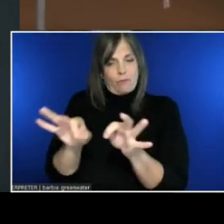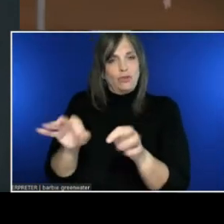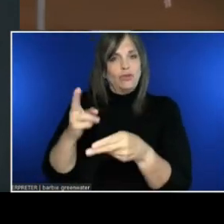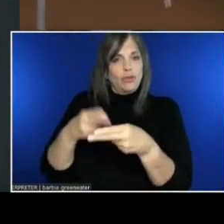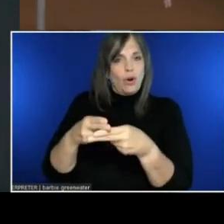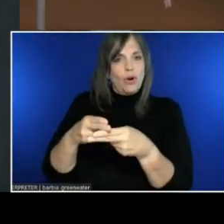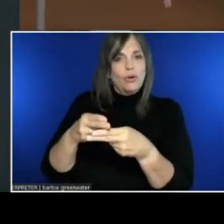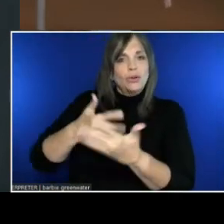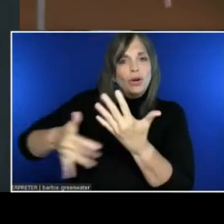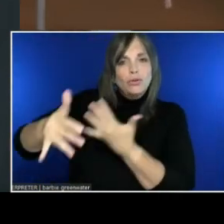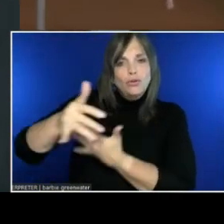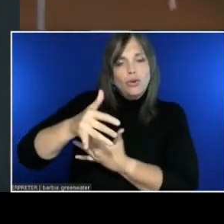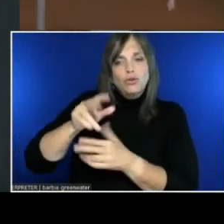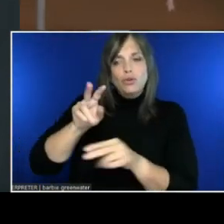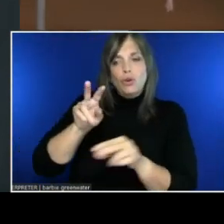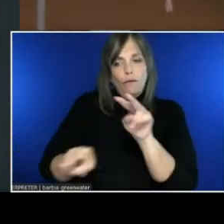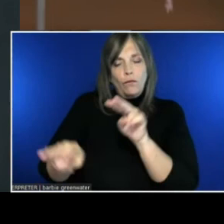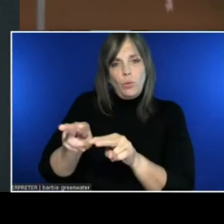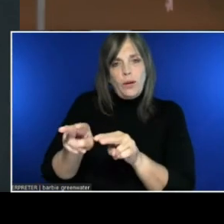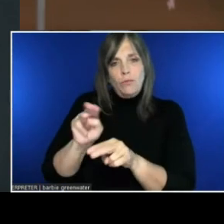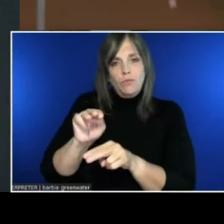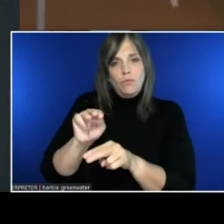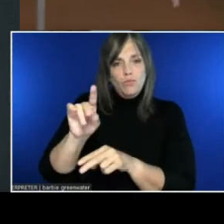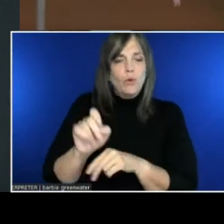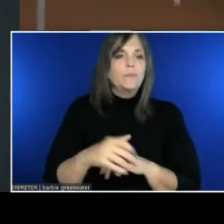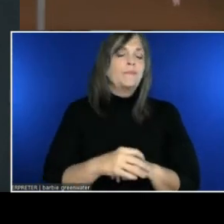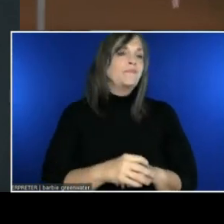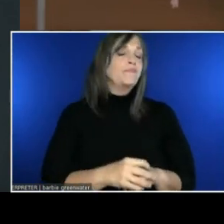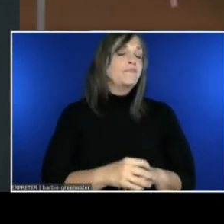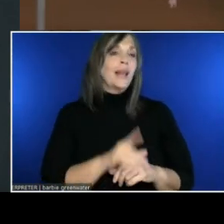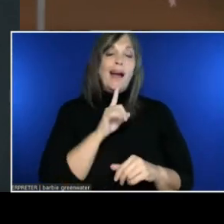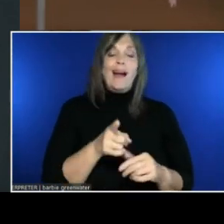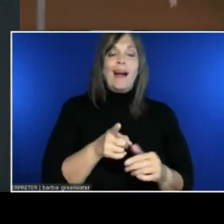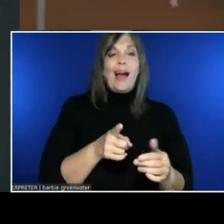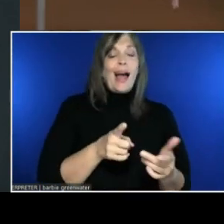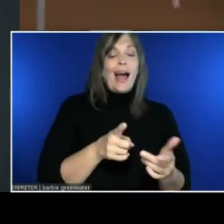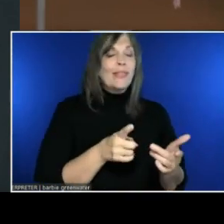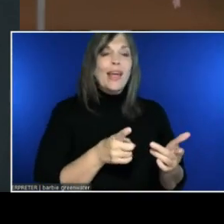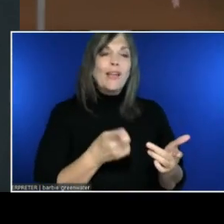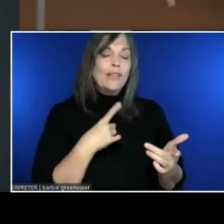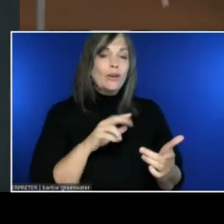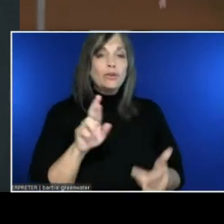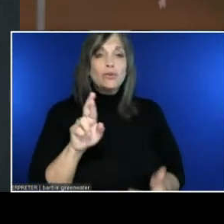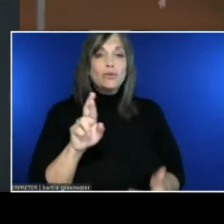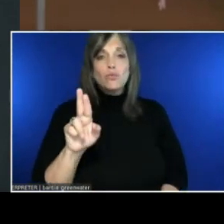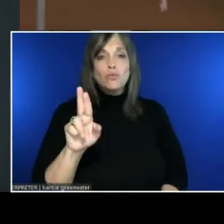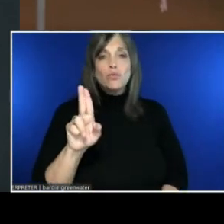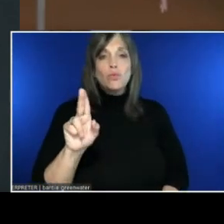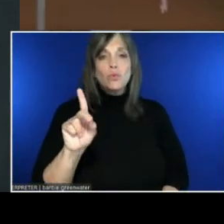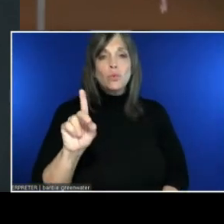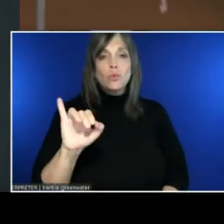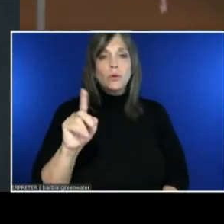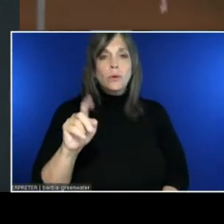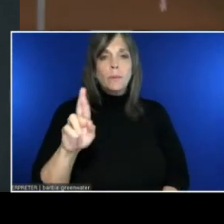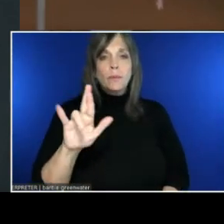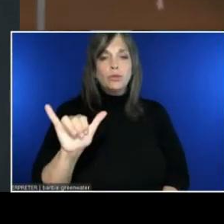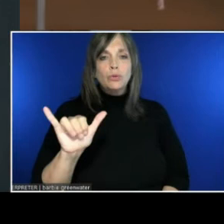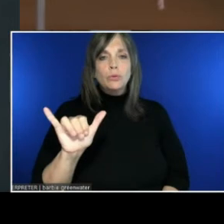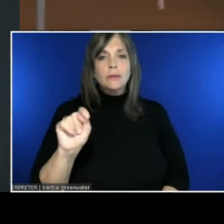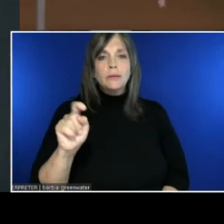And there's rudimentary text input on PC. We'll talk more about this in a second. I have a slide or two on it.